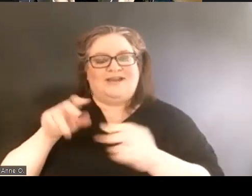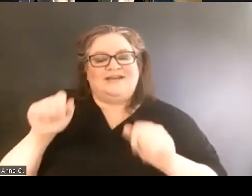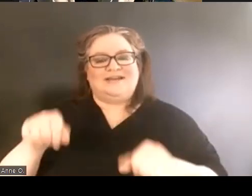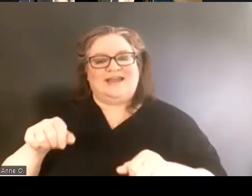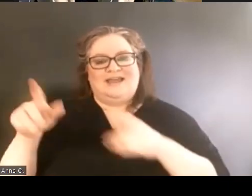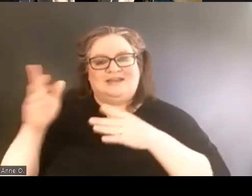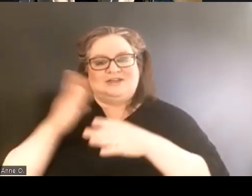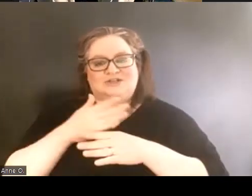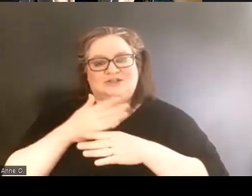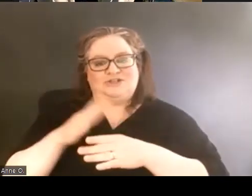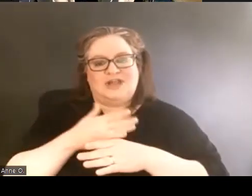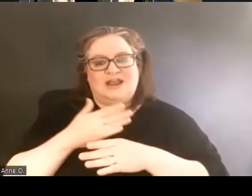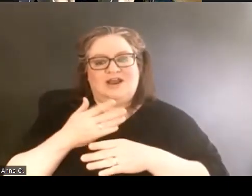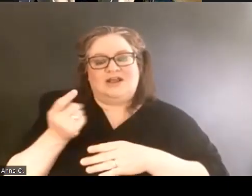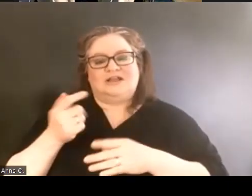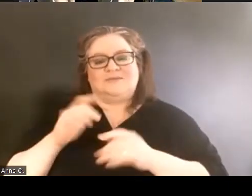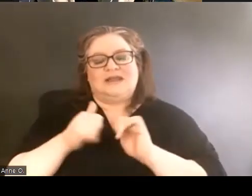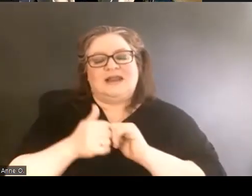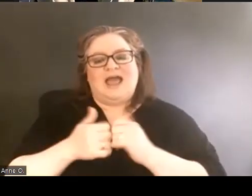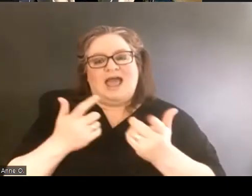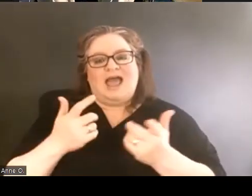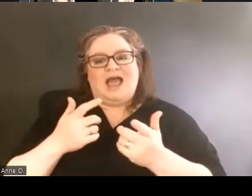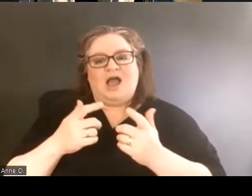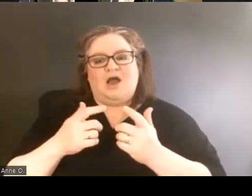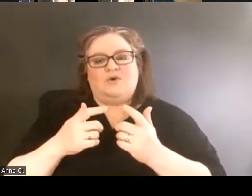how the campaign to have a disability,